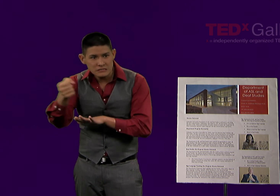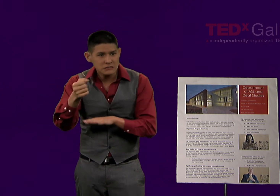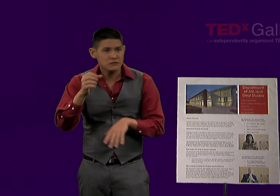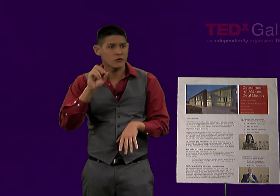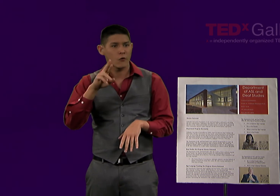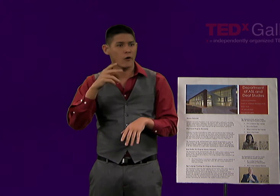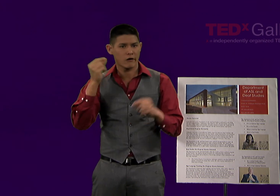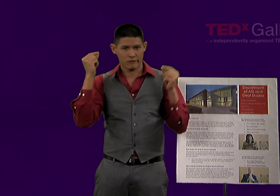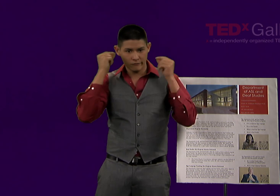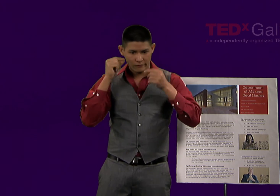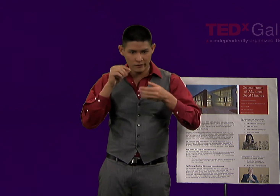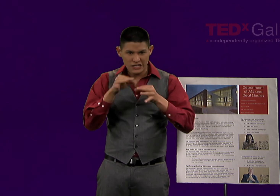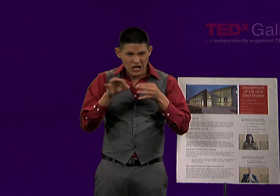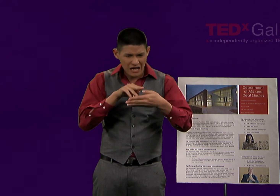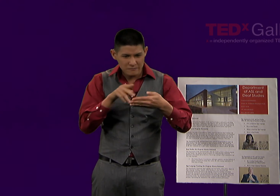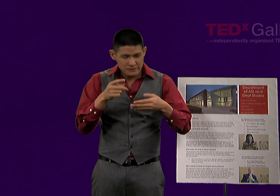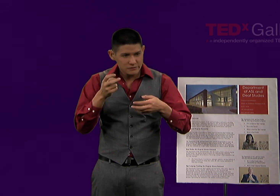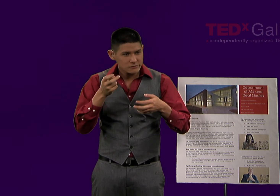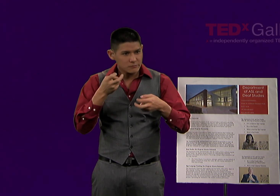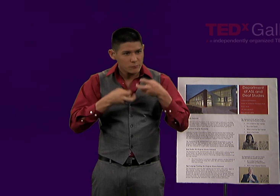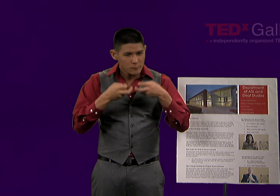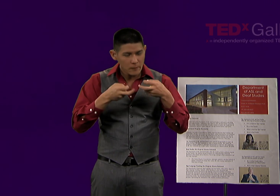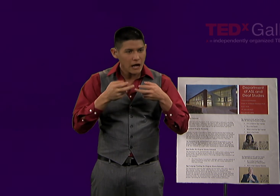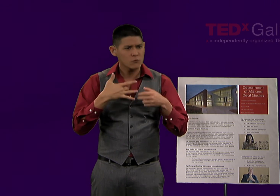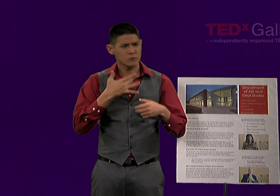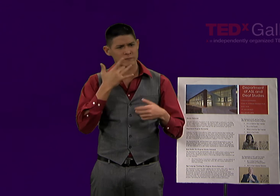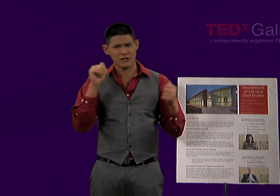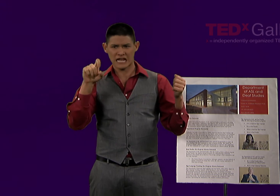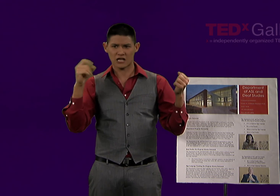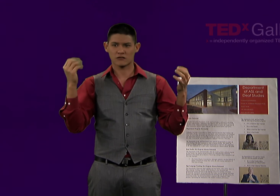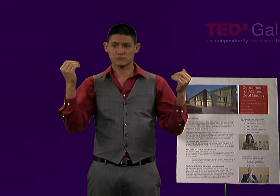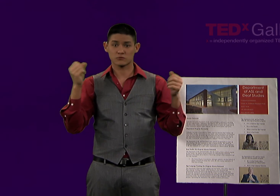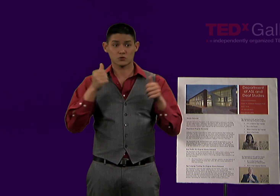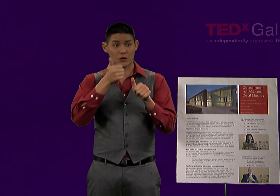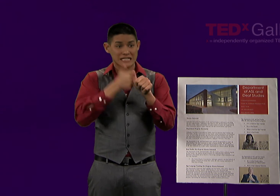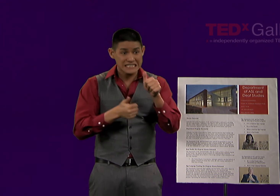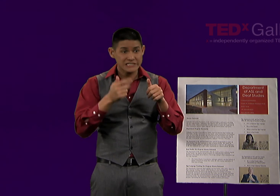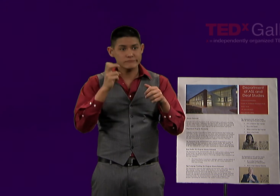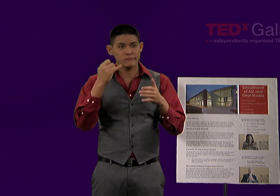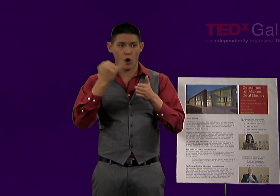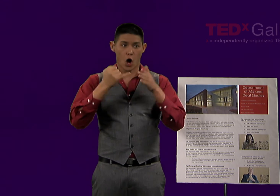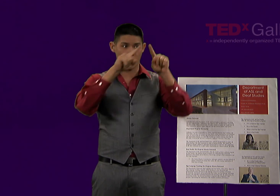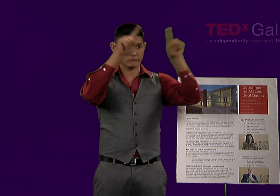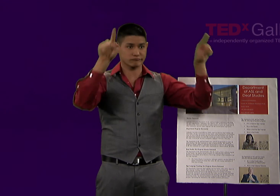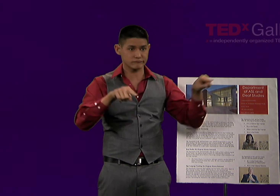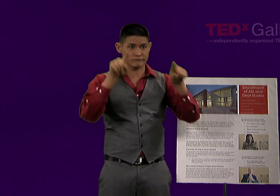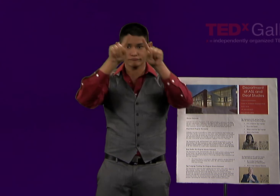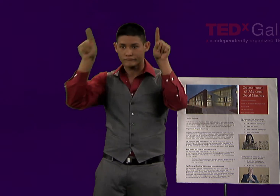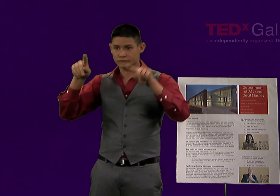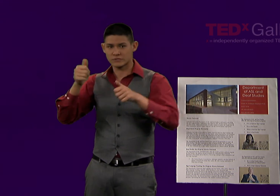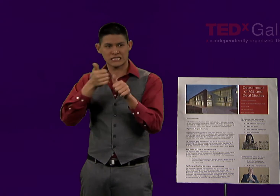Very often, they have English text there nearby the piece of art or exhibit.